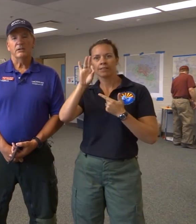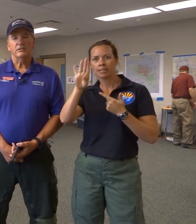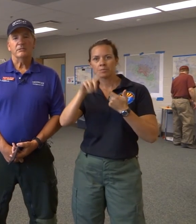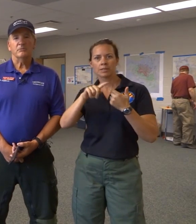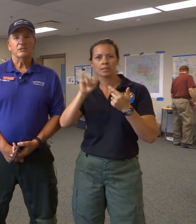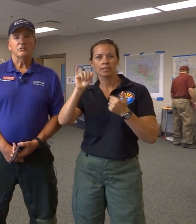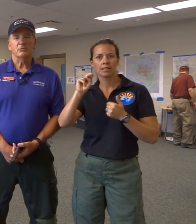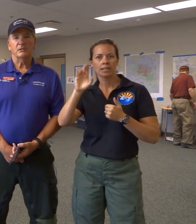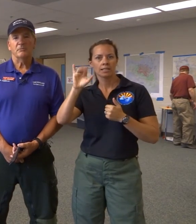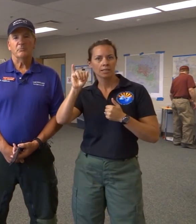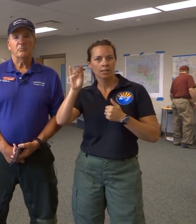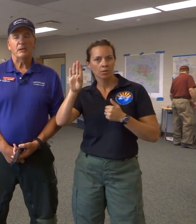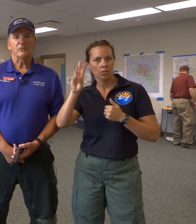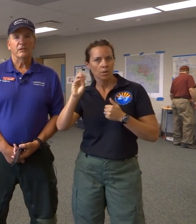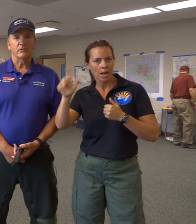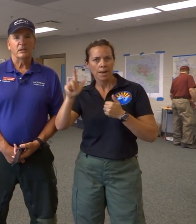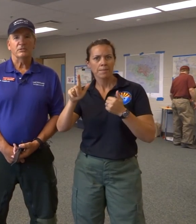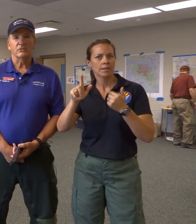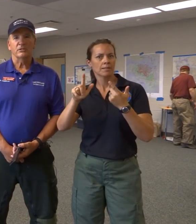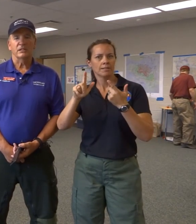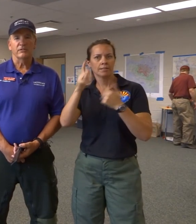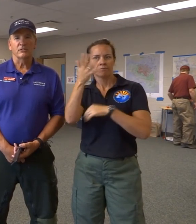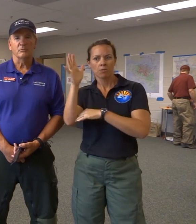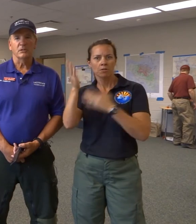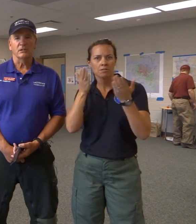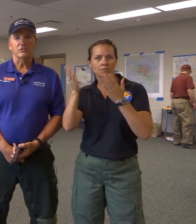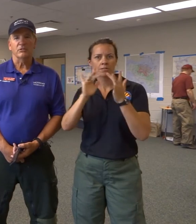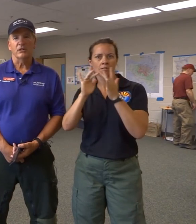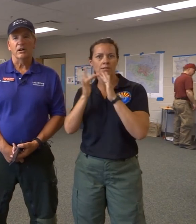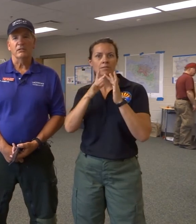They also distribute paper information to the different communities so that all are